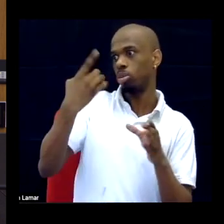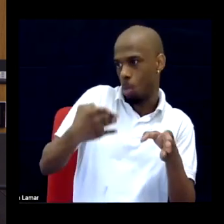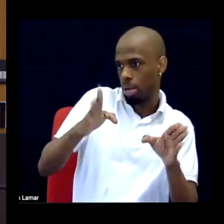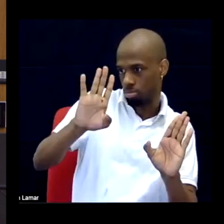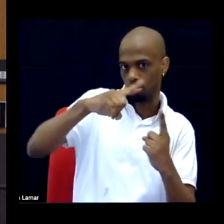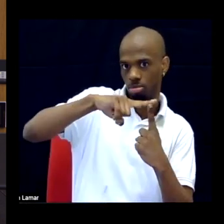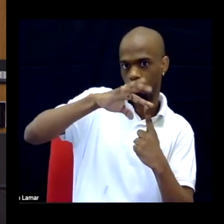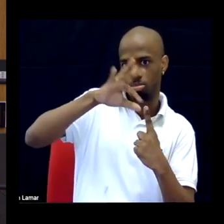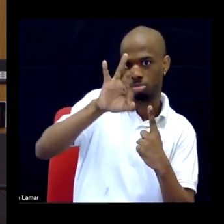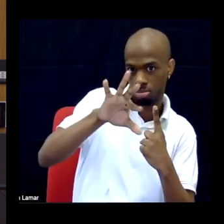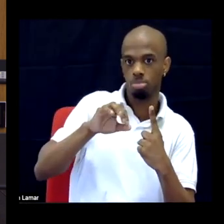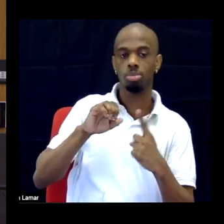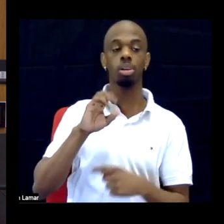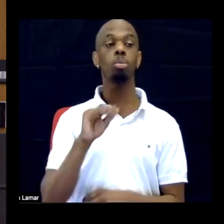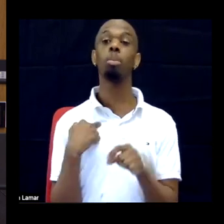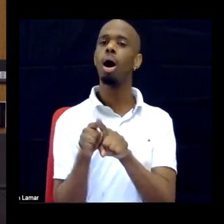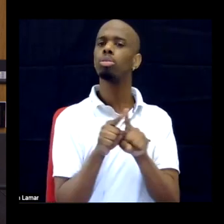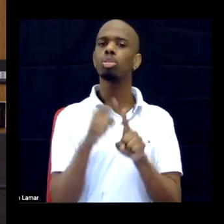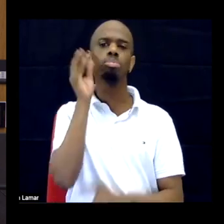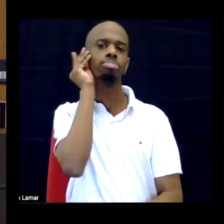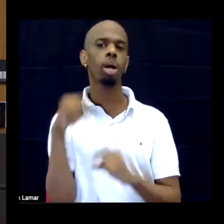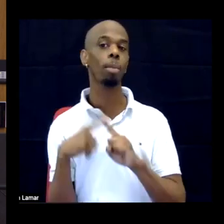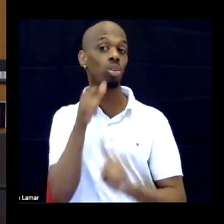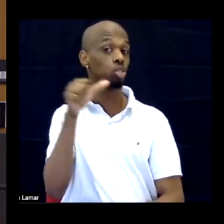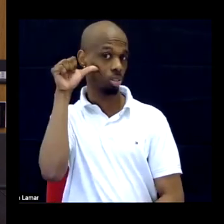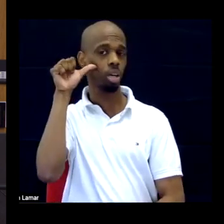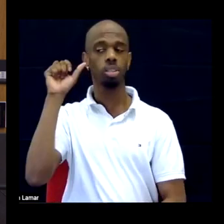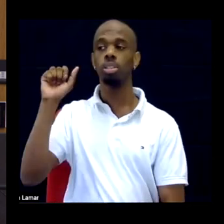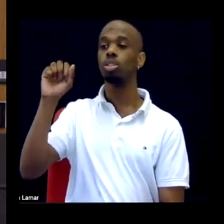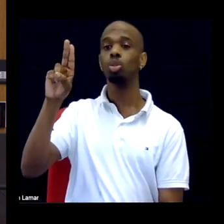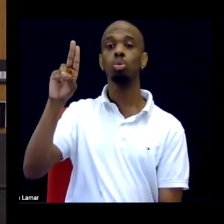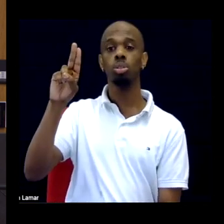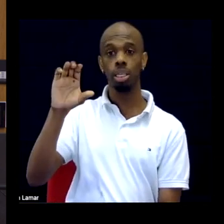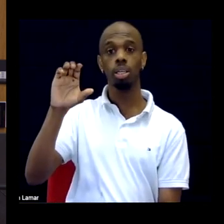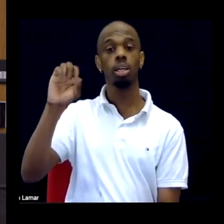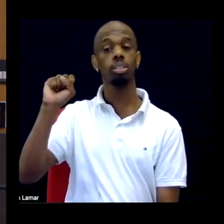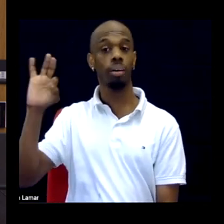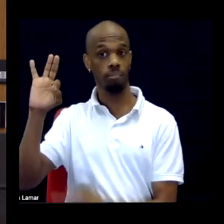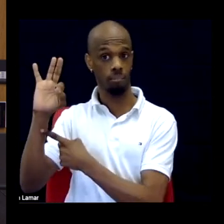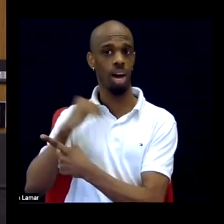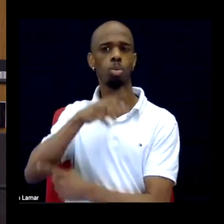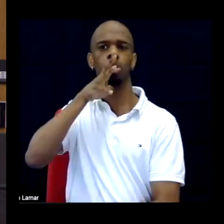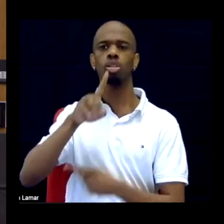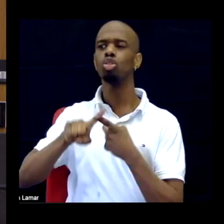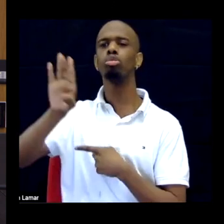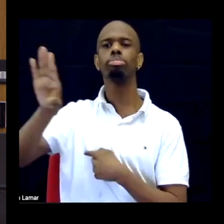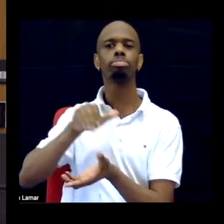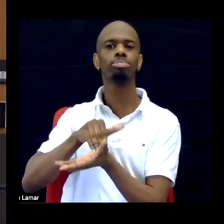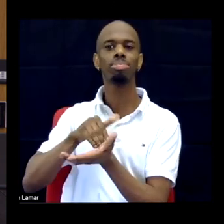I also think about, I was recently yesterday at UCSF talking to their medical school and